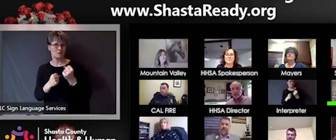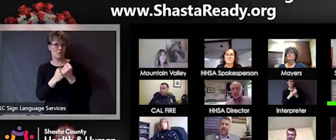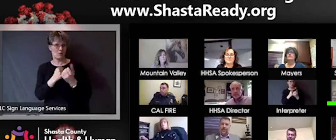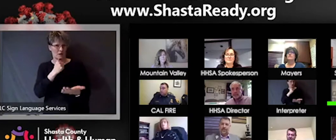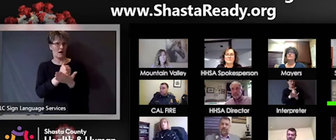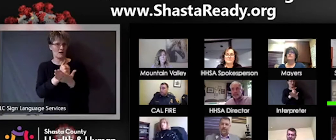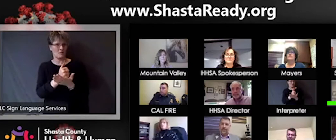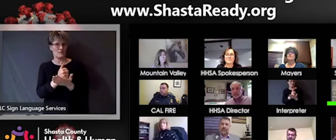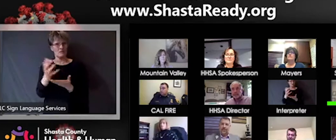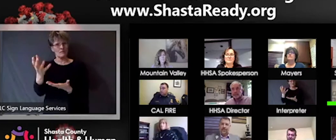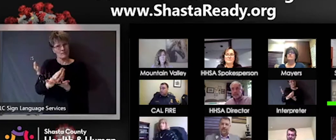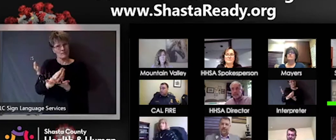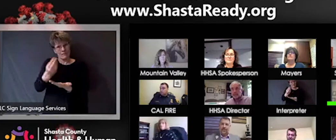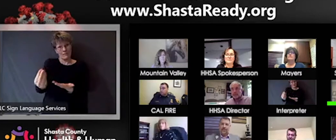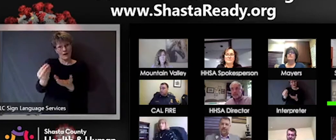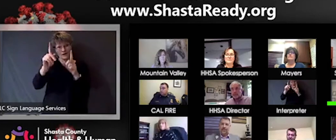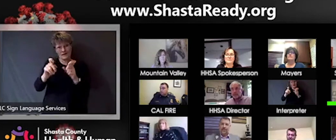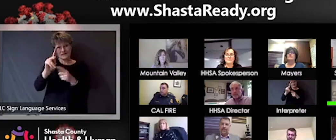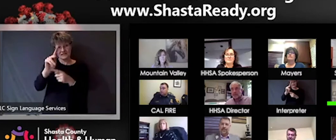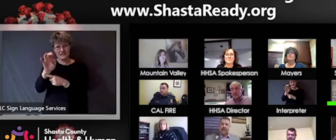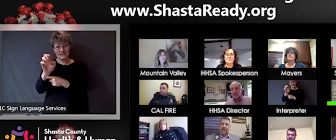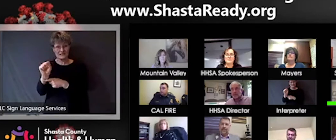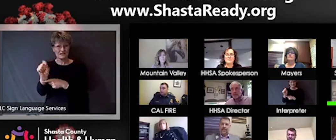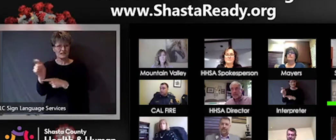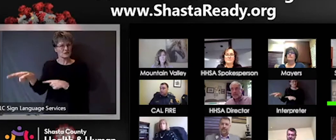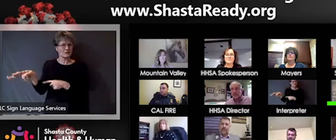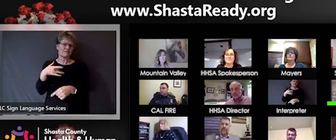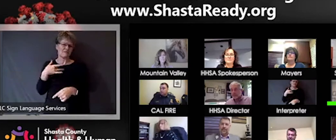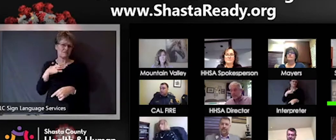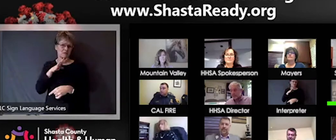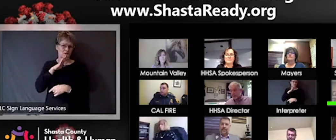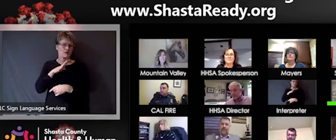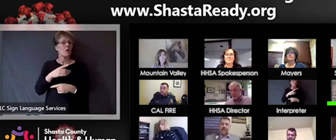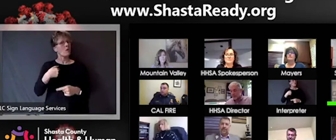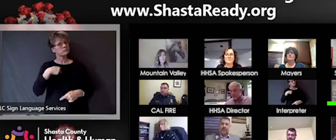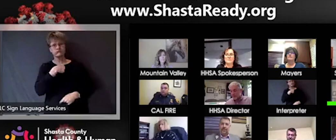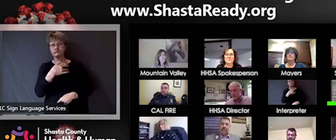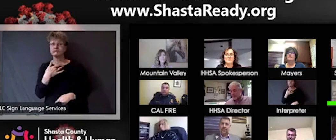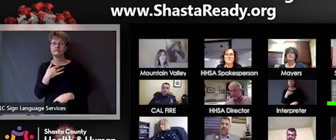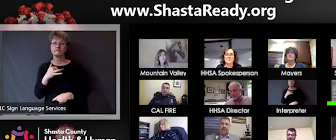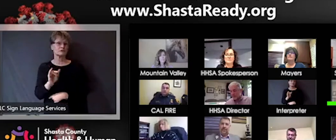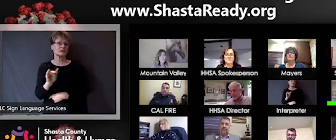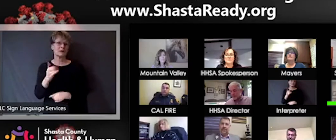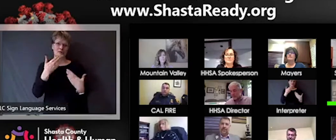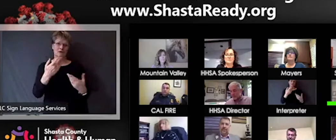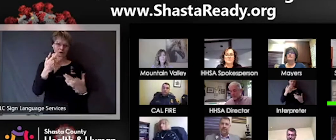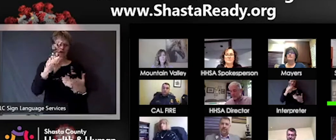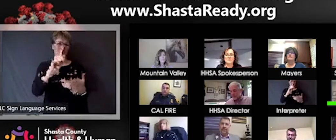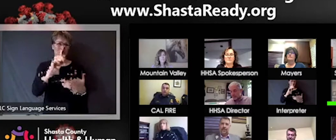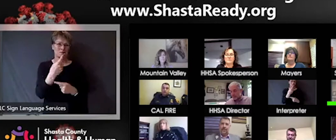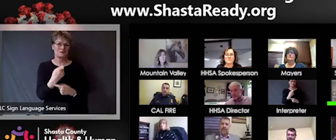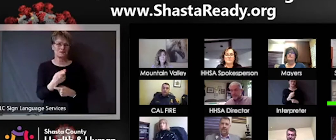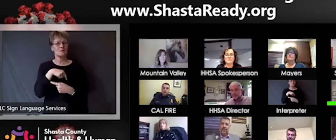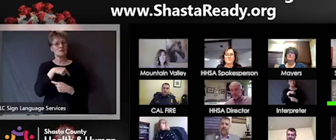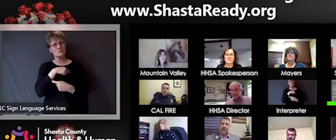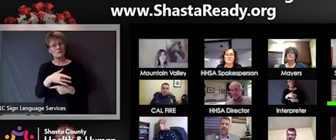So we share the frustration, so thank you for the question. It's not about money, it